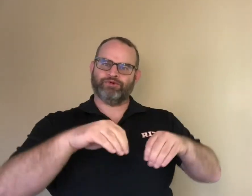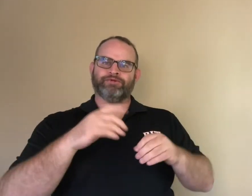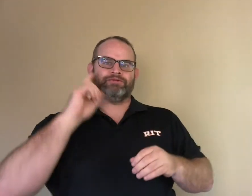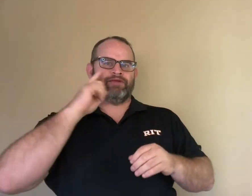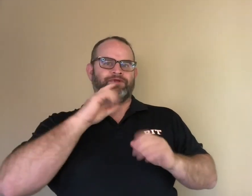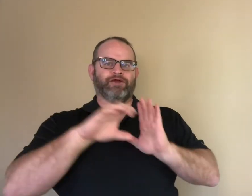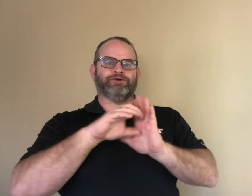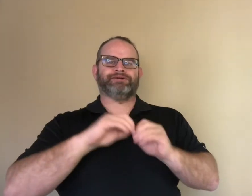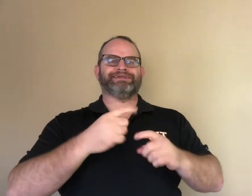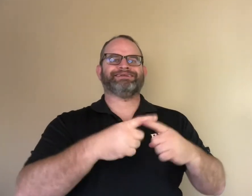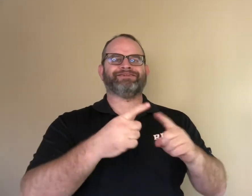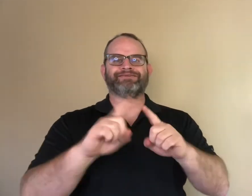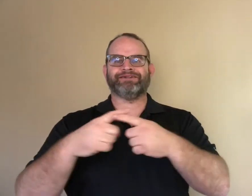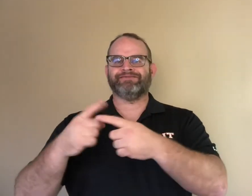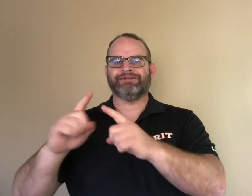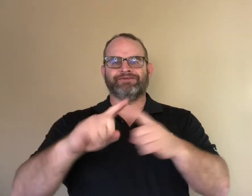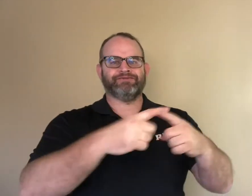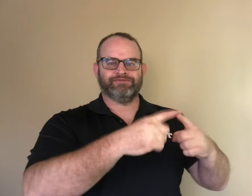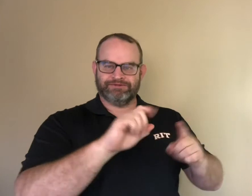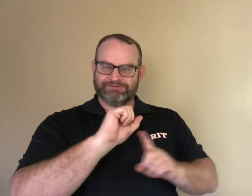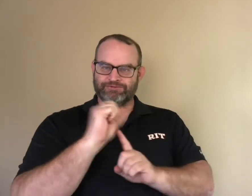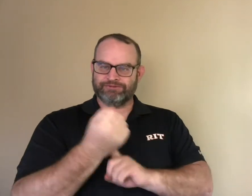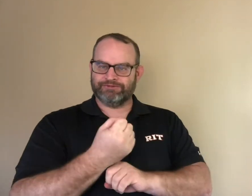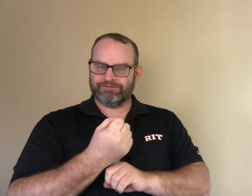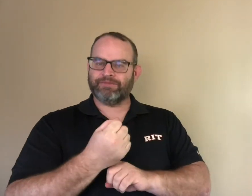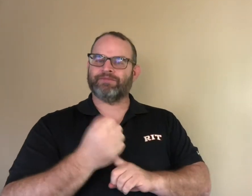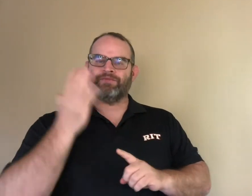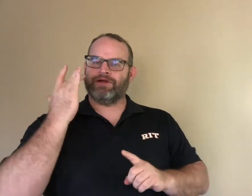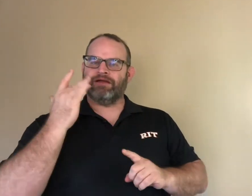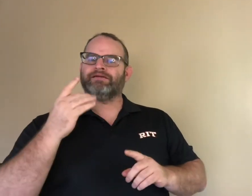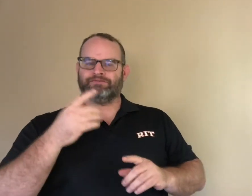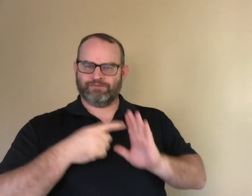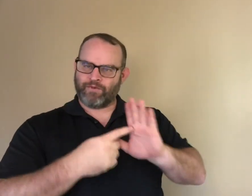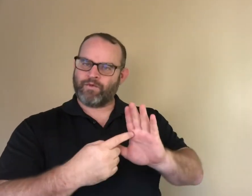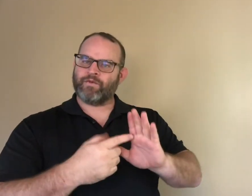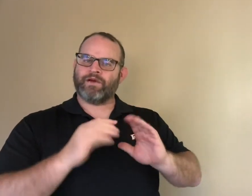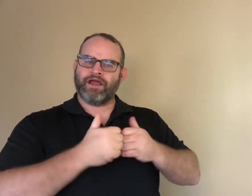We need to develop stories with different situations with which deaf characters deal through life.